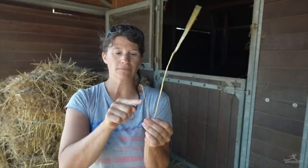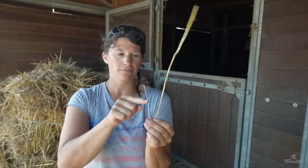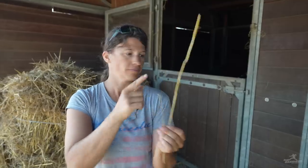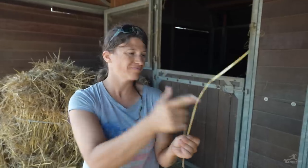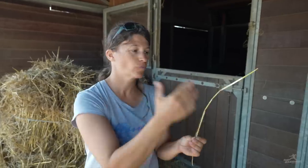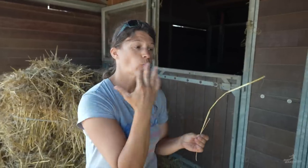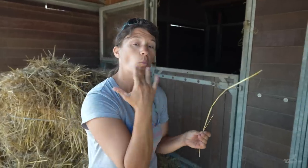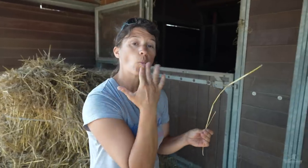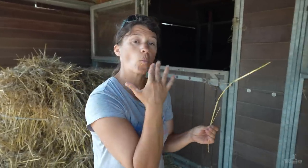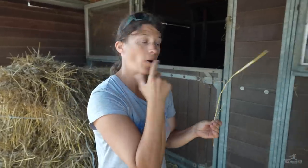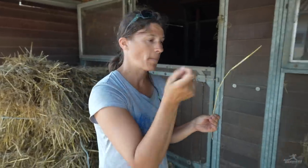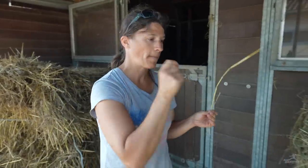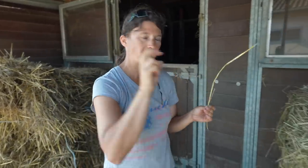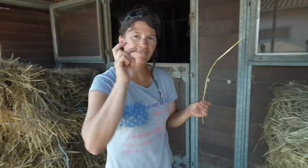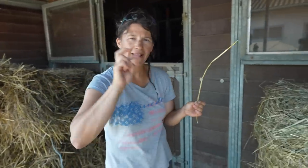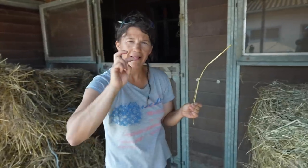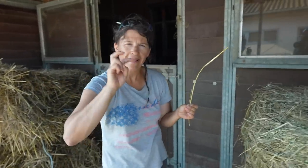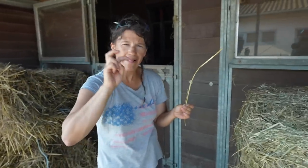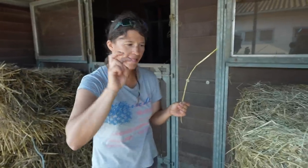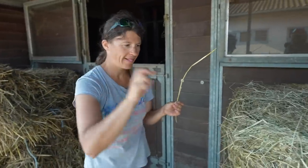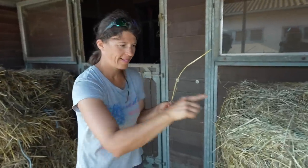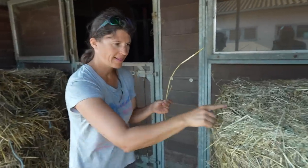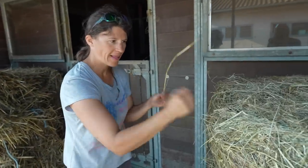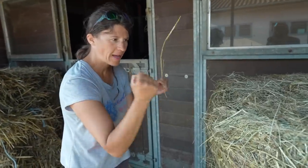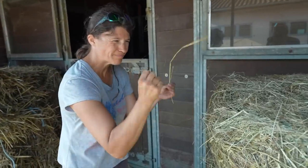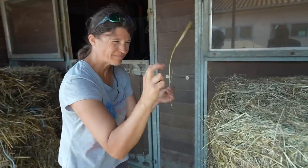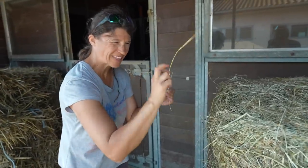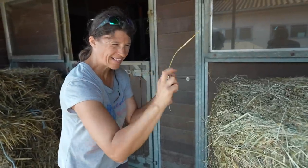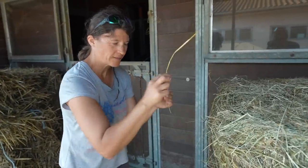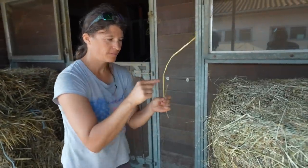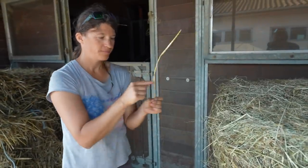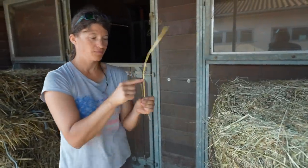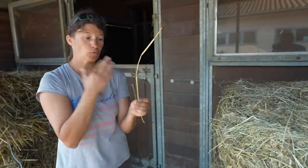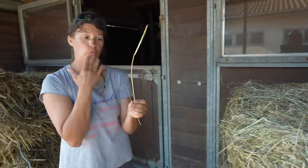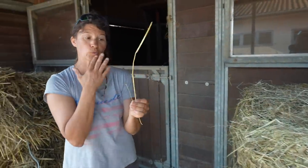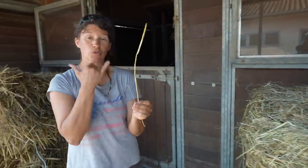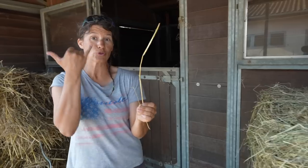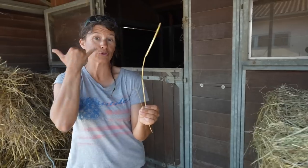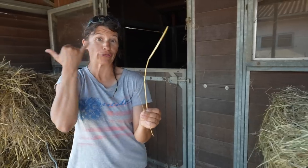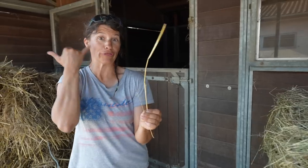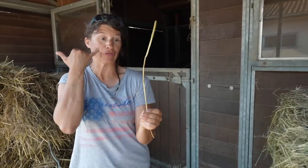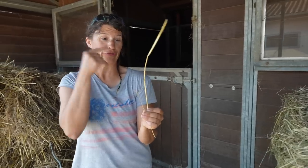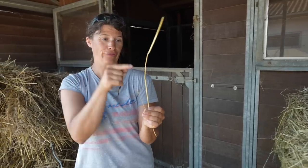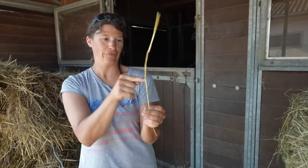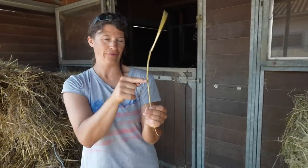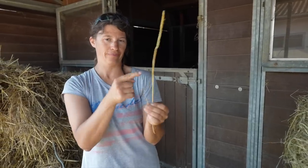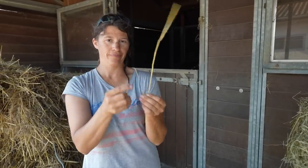This one is greener, and the other is more yellow.